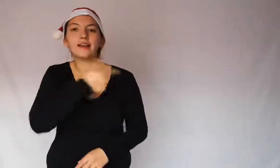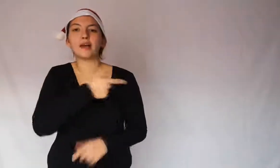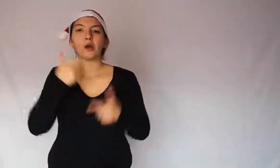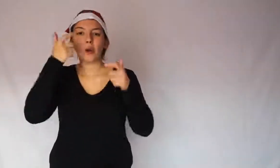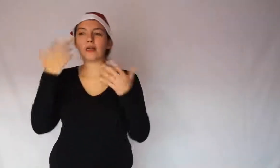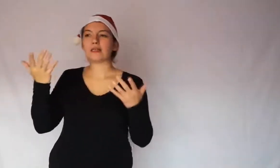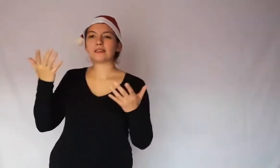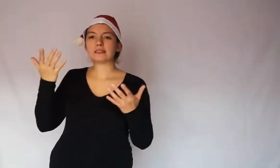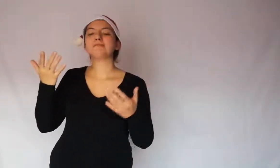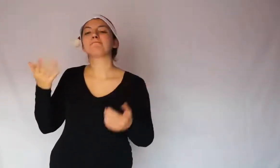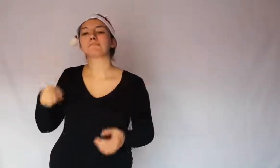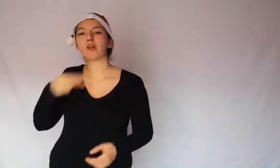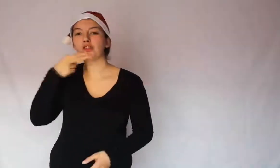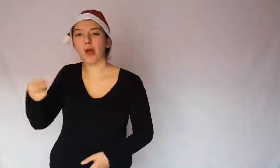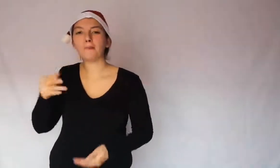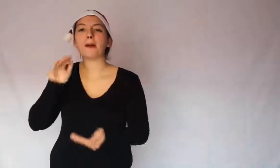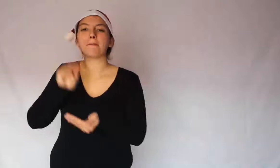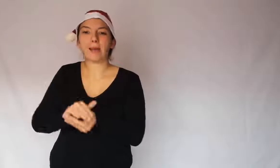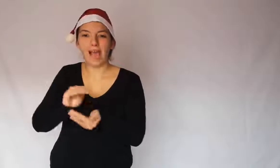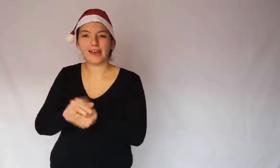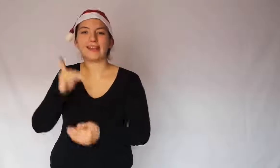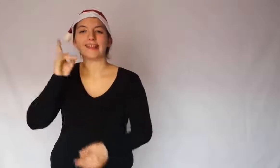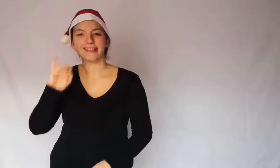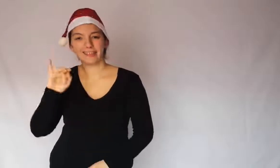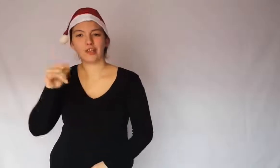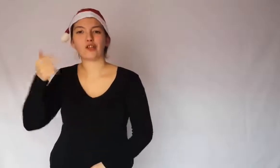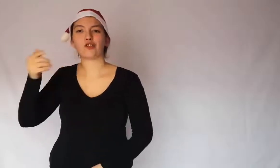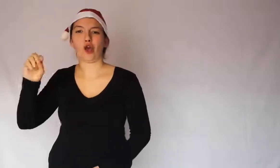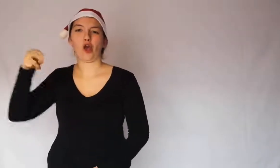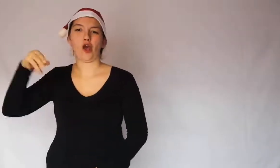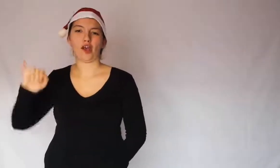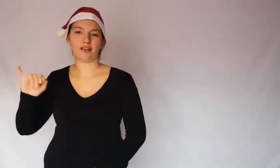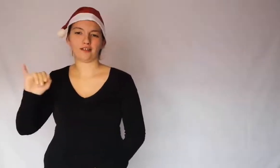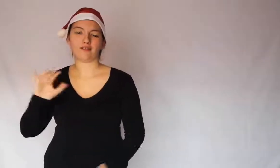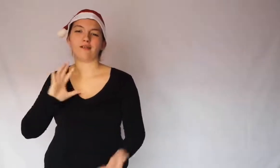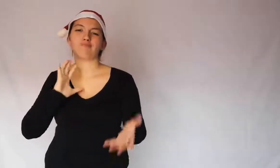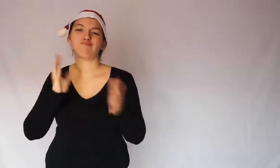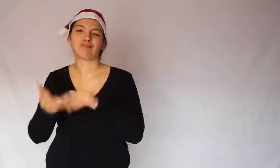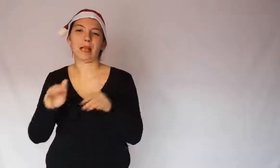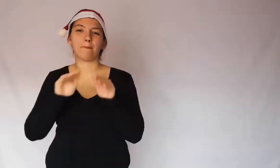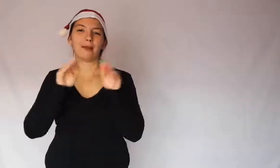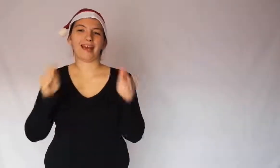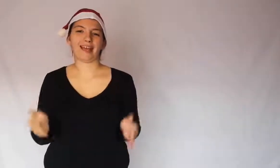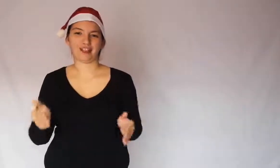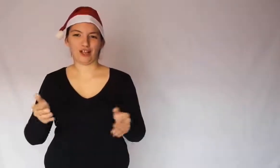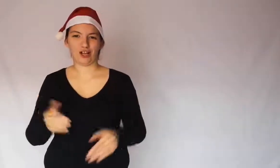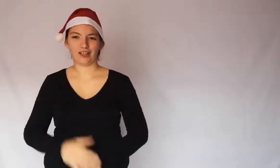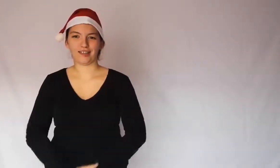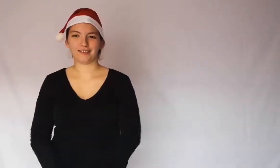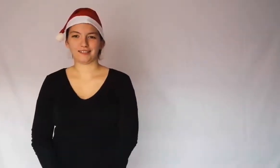The cook then replied: Pane di Toni, a name that later became panettone.